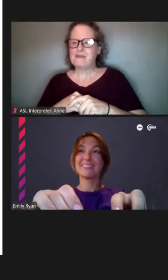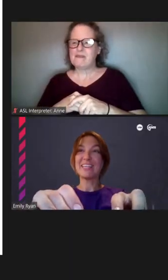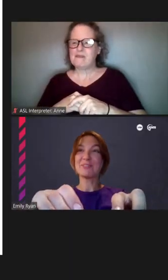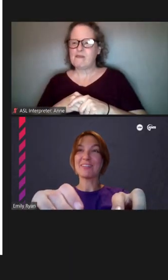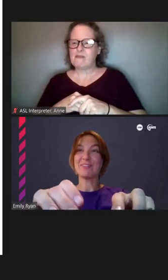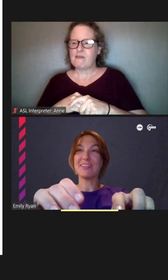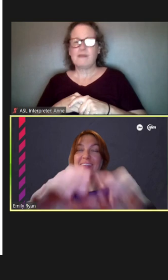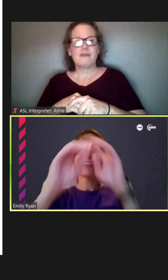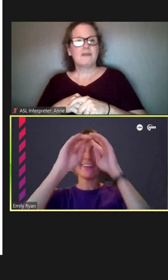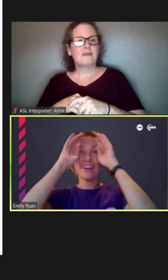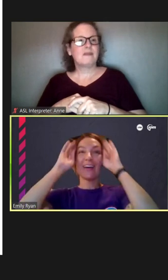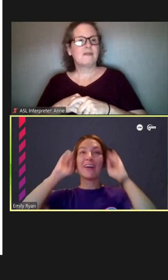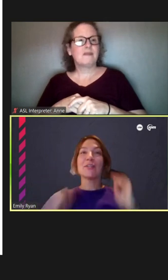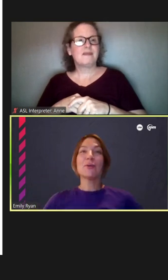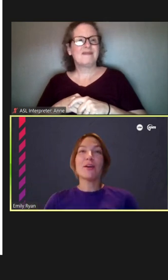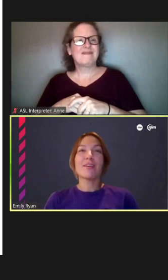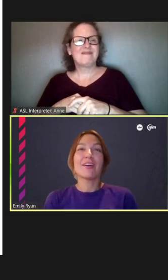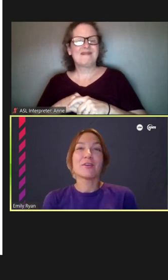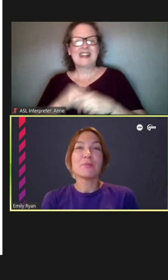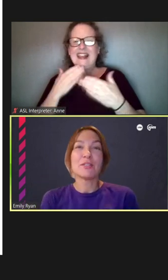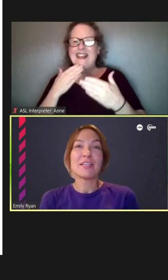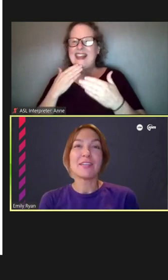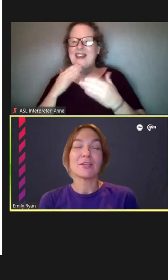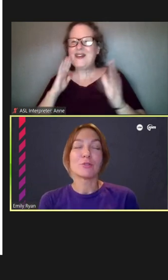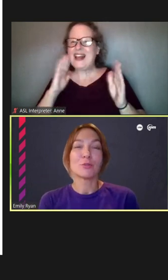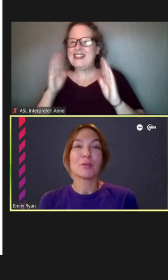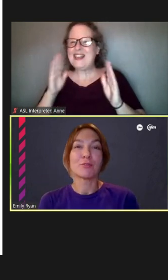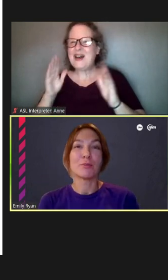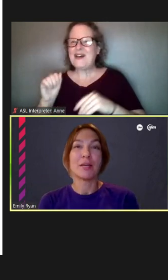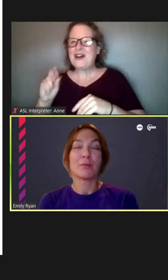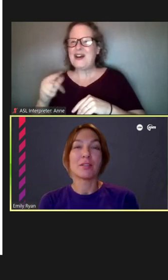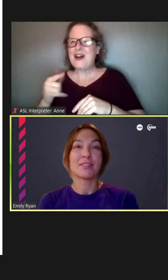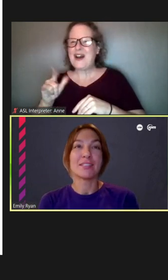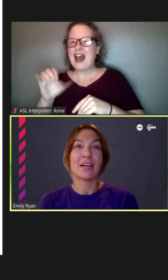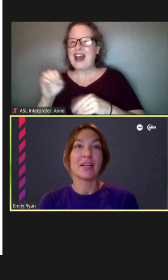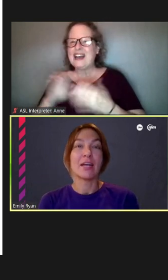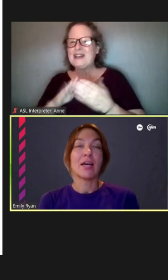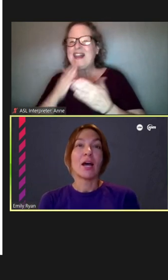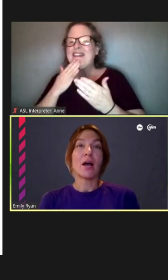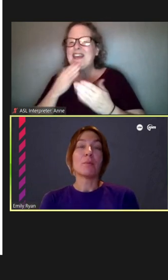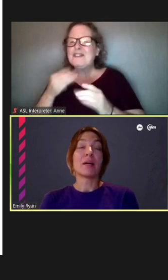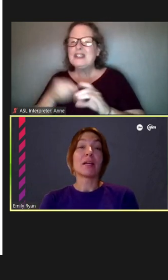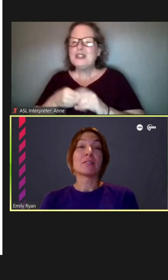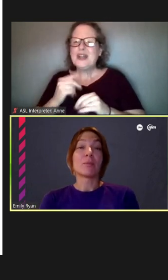Thank you, Stephanie. Hello, Argyle community. Thank you so much for being with us tonight. My name is